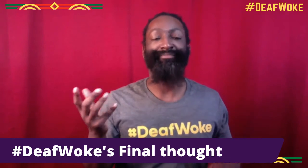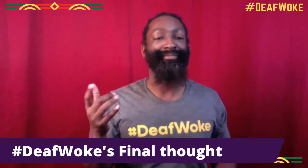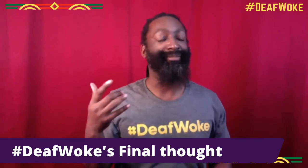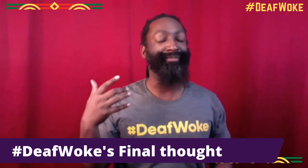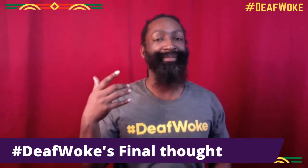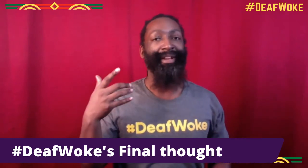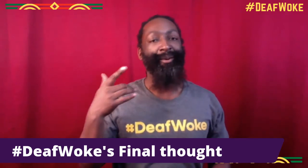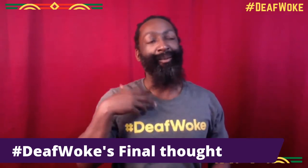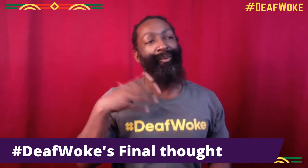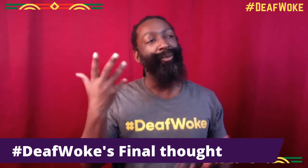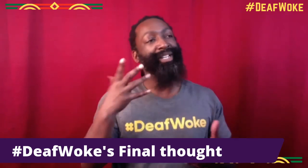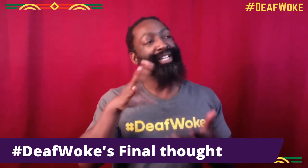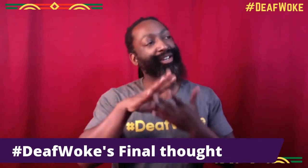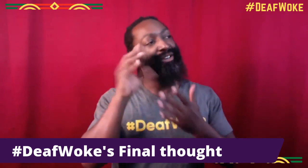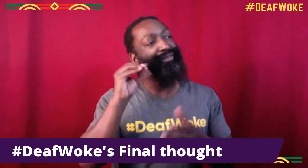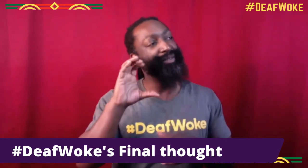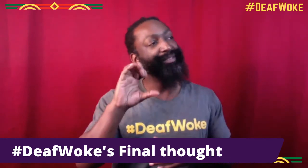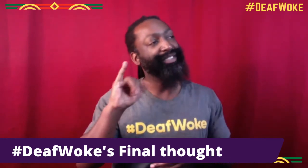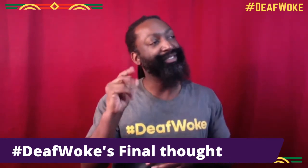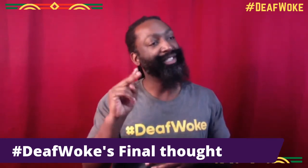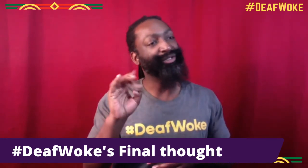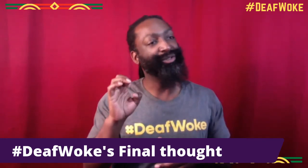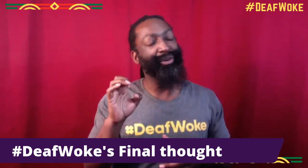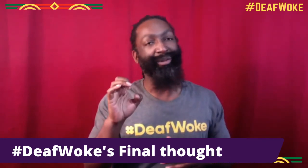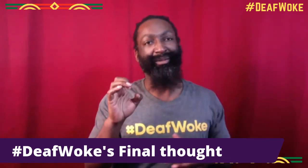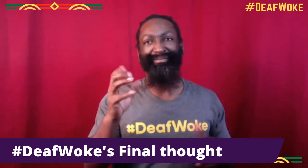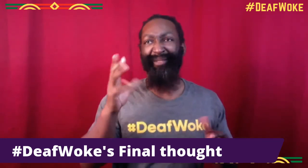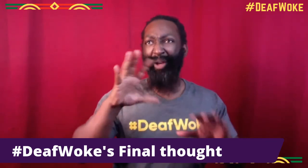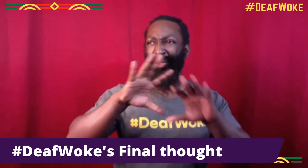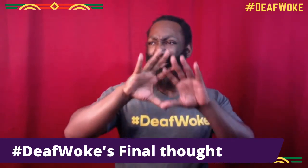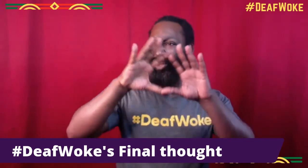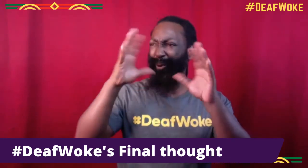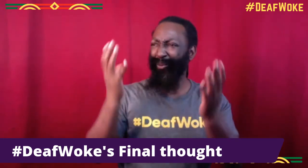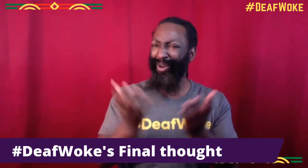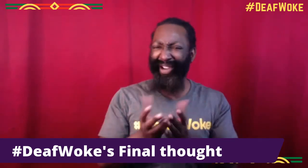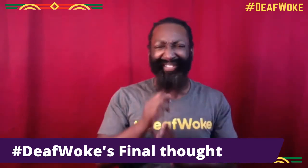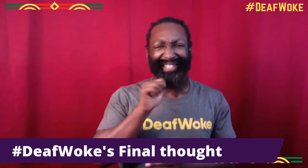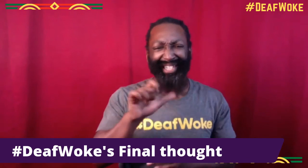Wow, just some final thoughts, I mean, what you learned from CJ Jones.